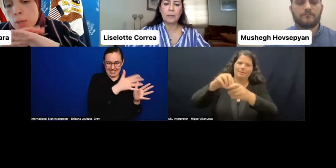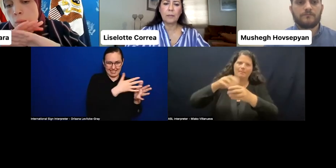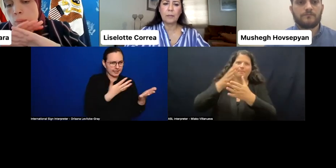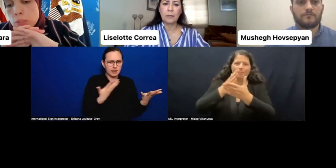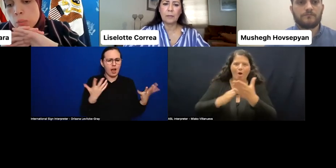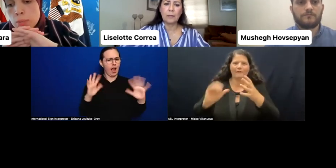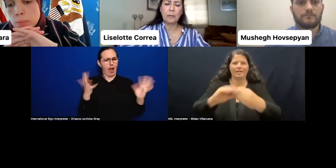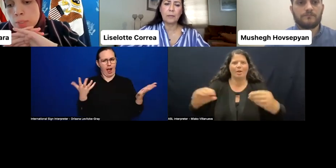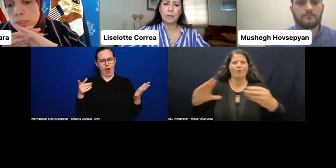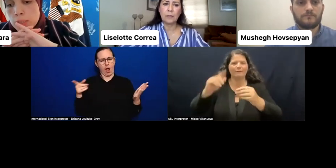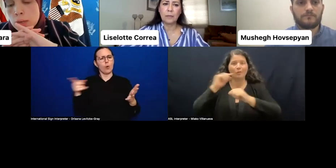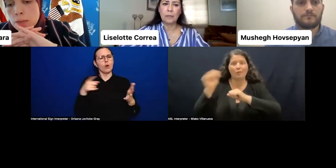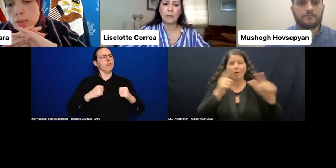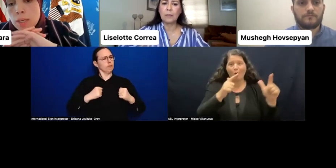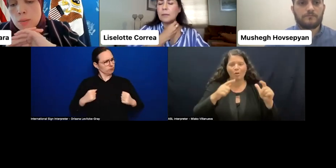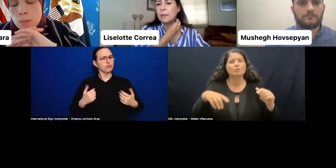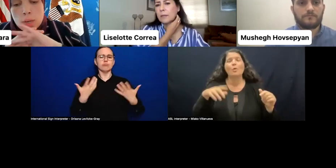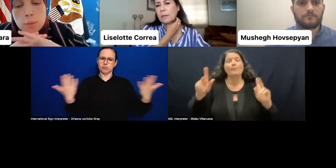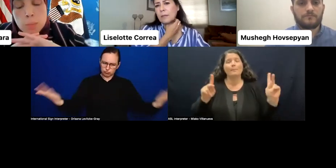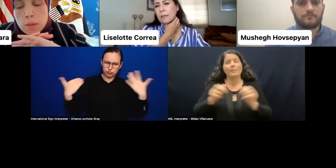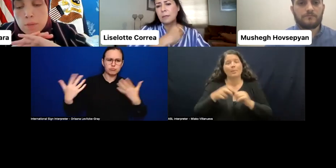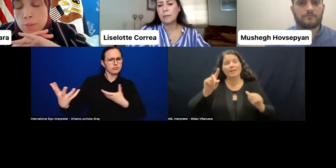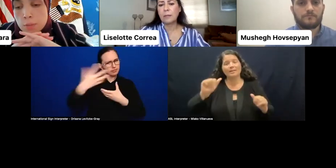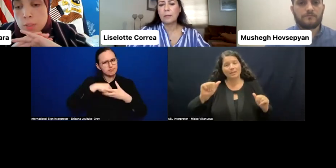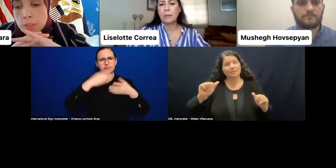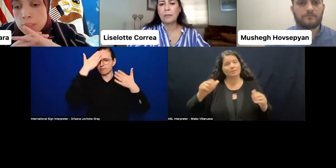when persons with disabilities are running for political office, for instance,